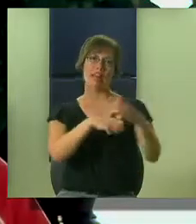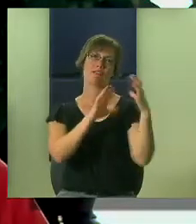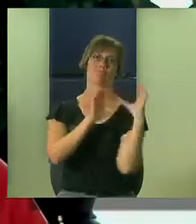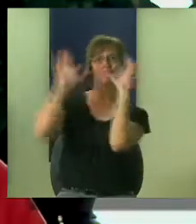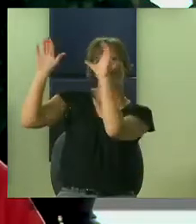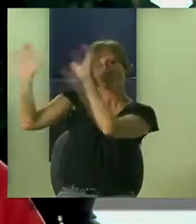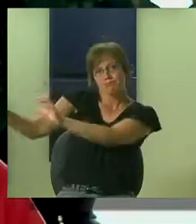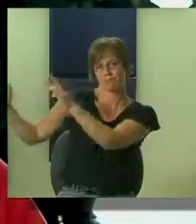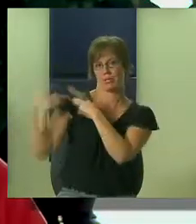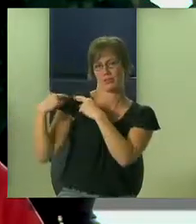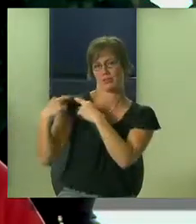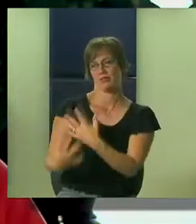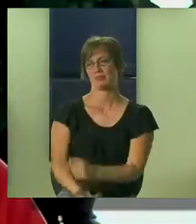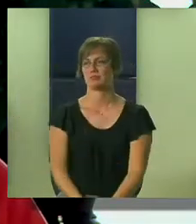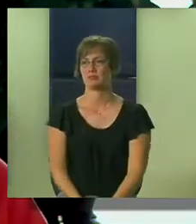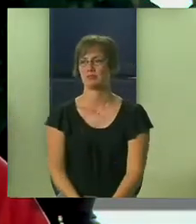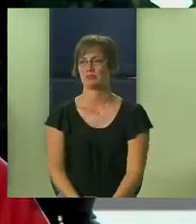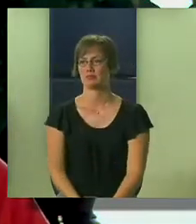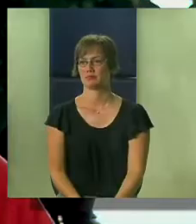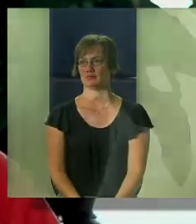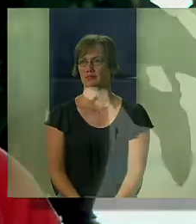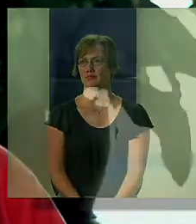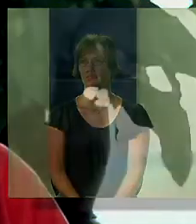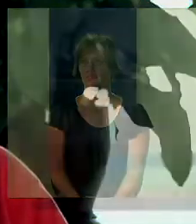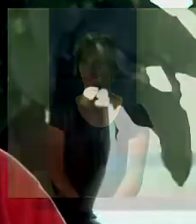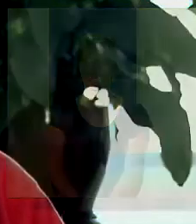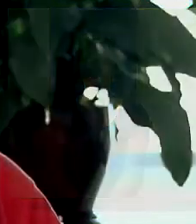the responsibility on the staff person, instead of just on somebody else.